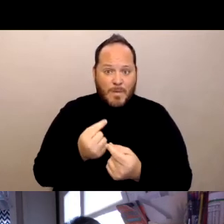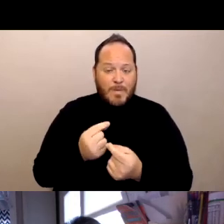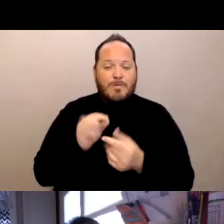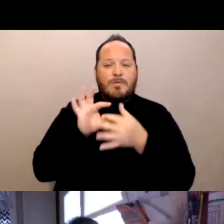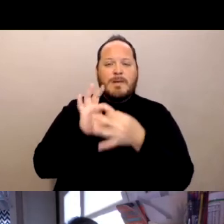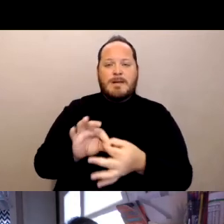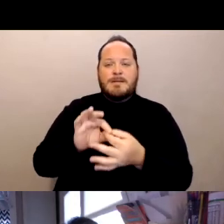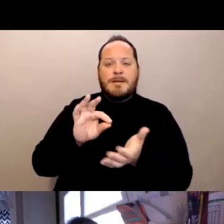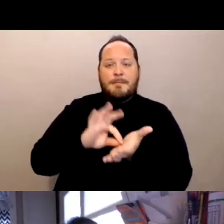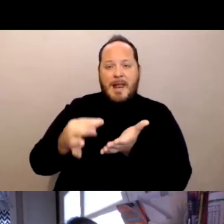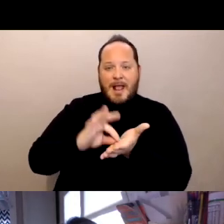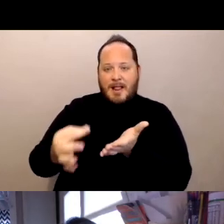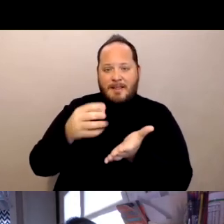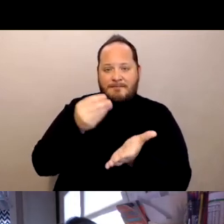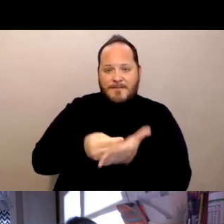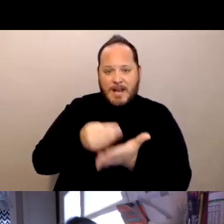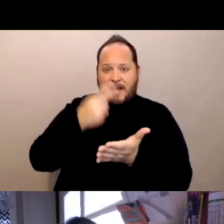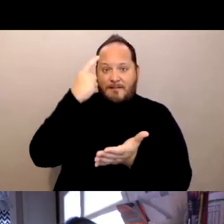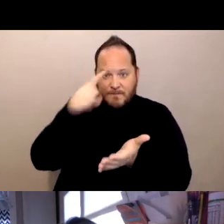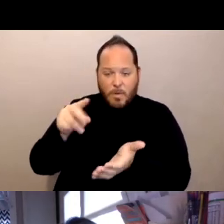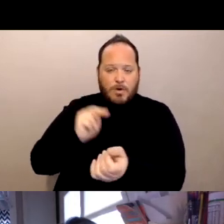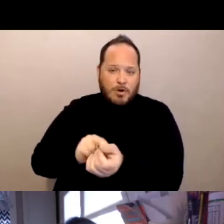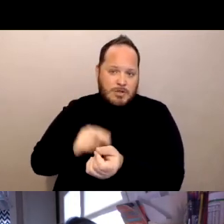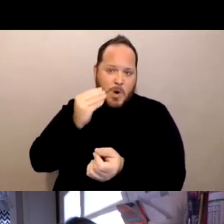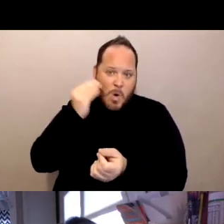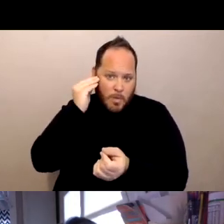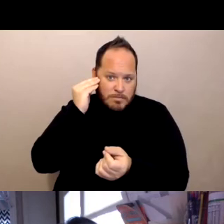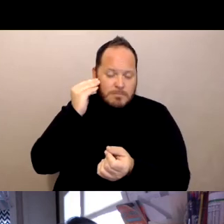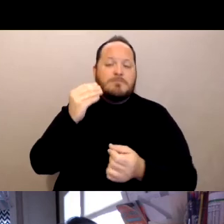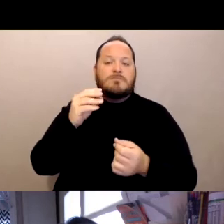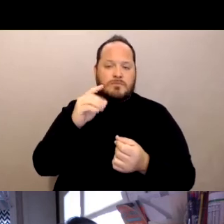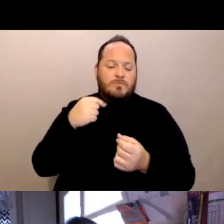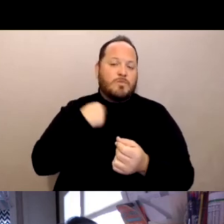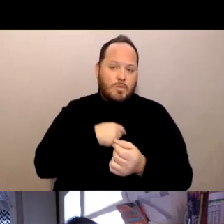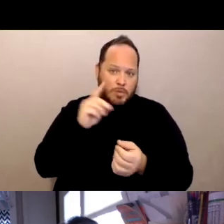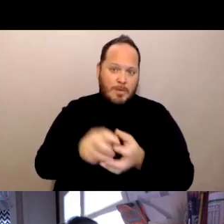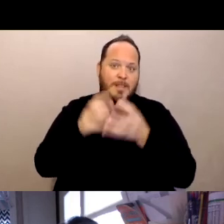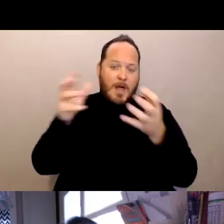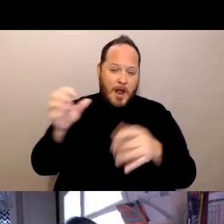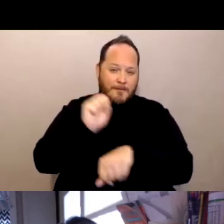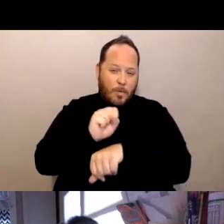funding for nursing homes. We do a lot of work, unfortunately on abuse and neglect